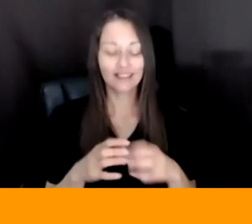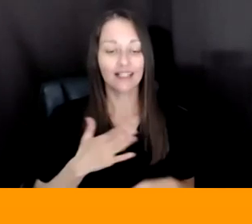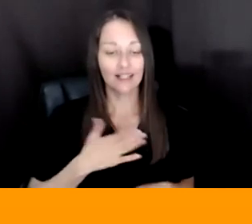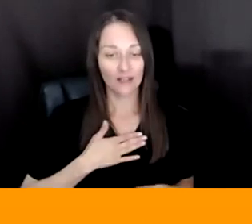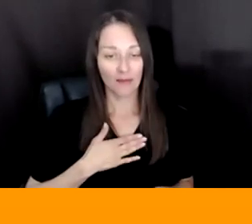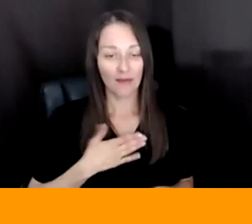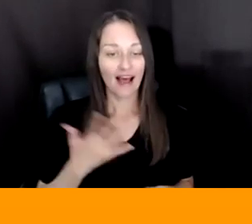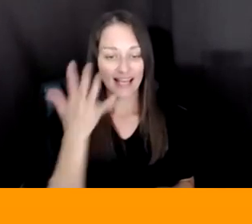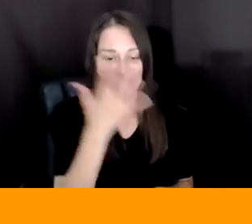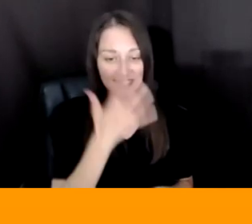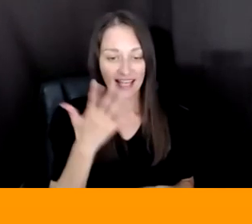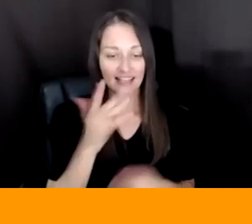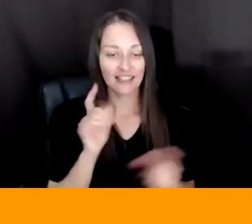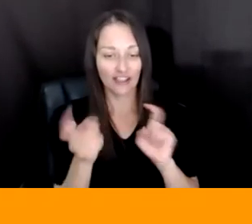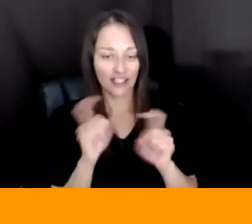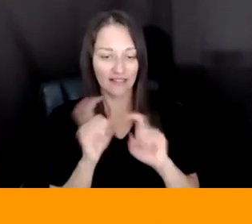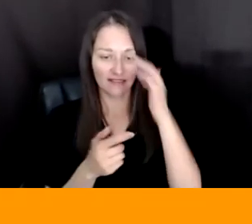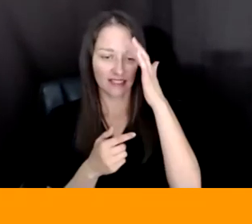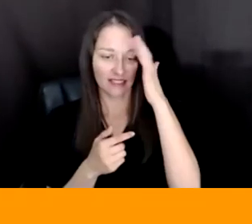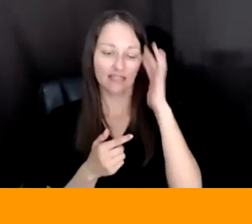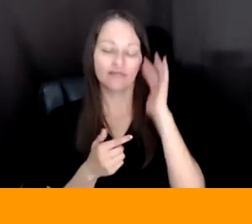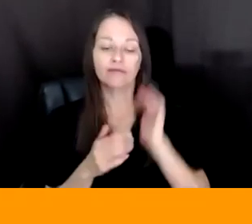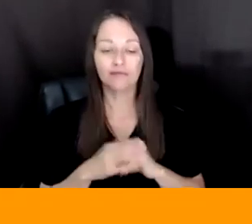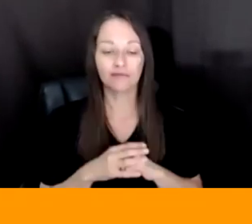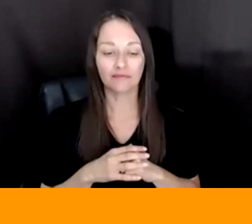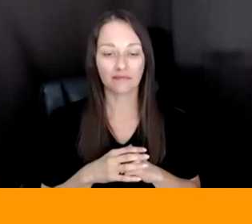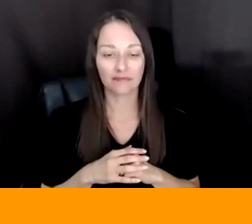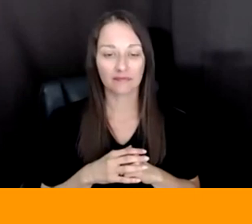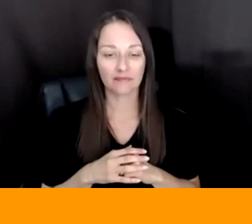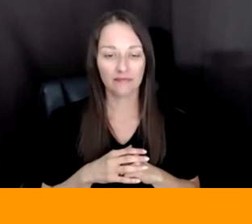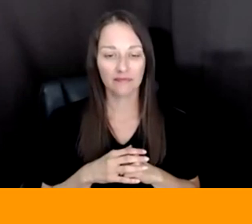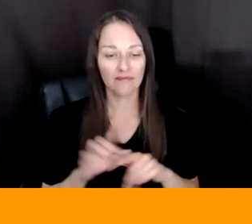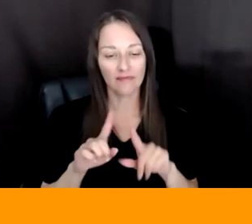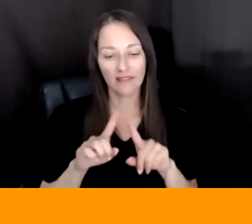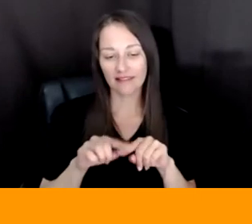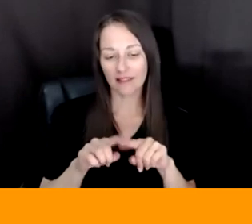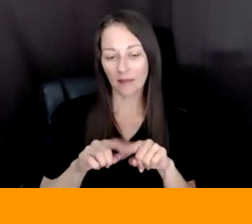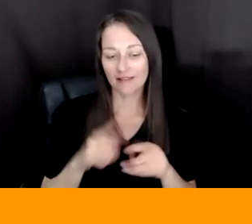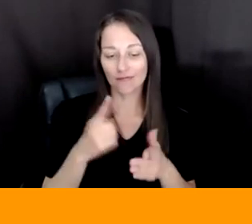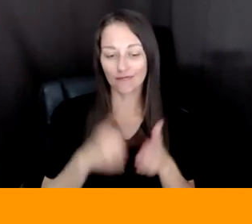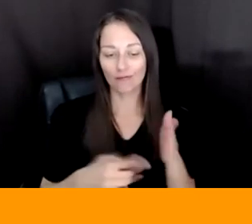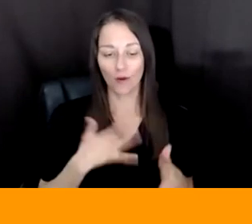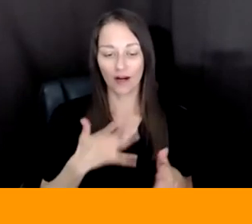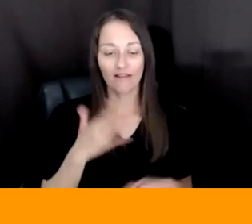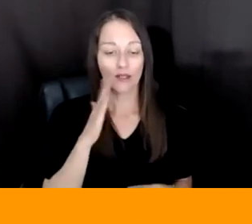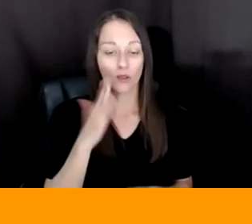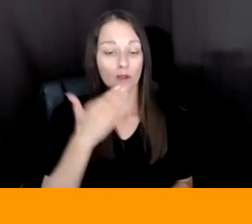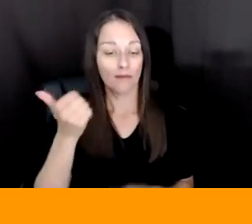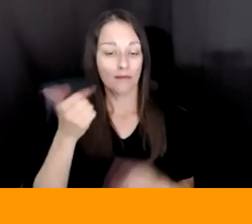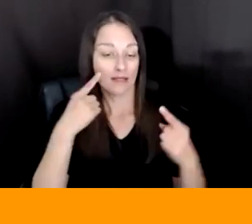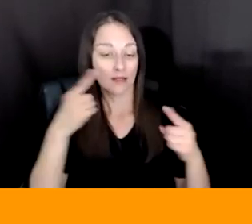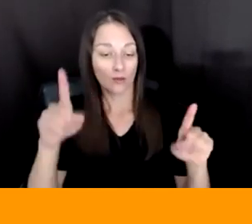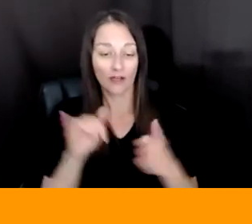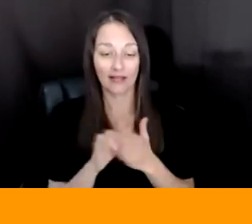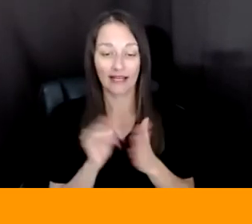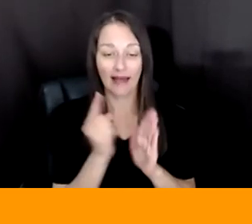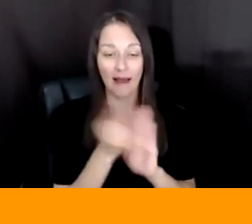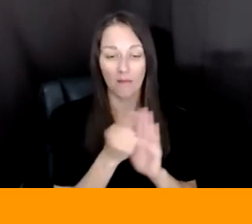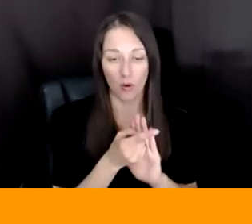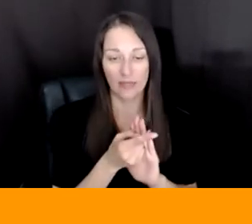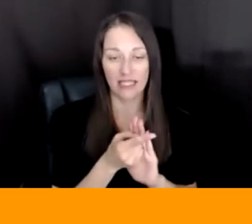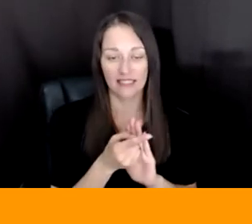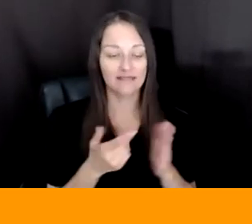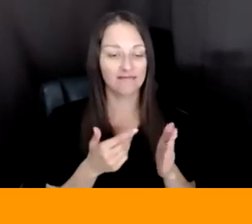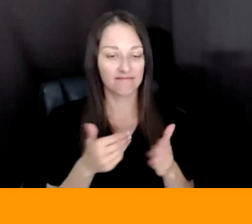IT'S ABOUT WHAT I FEEL WILL BEST WORK AT THE MOMENT AS OPPOSED TO WHATEVER MEDIUM. AND SO